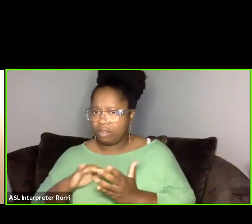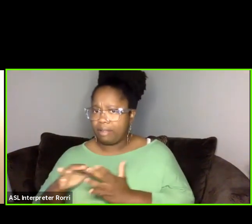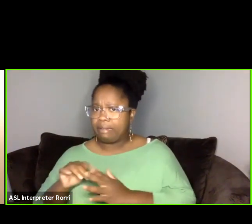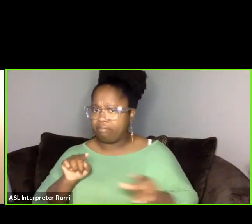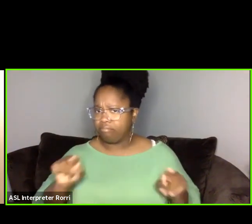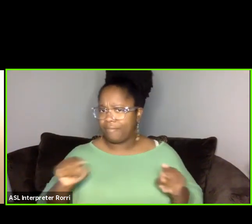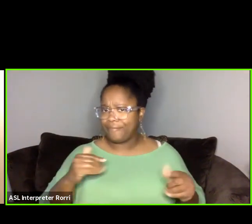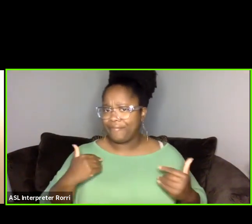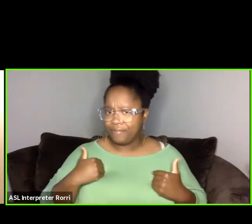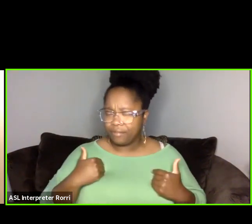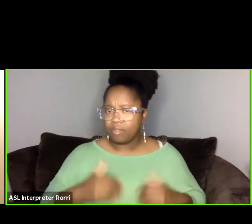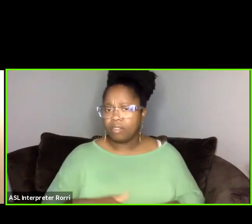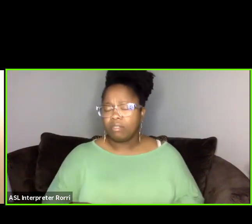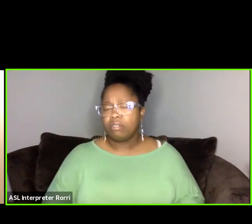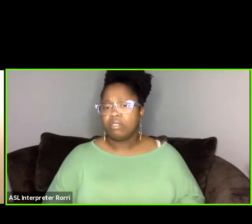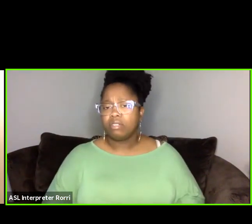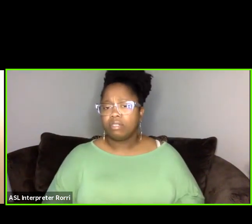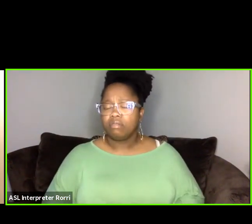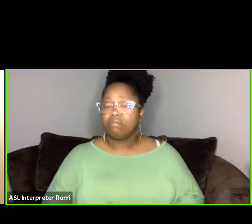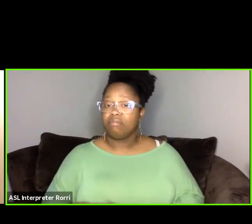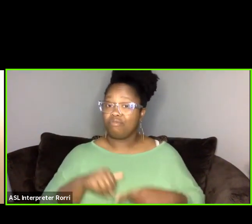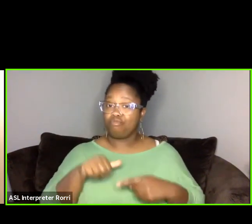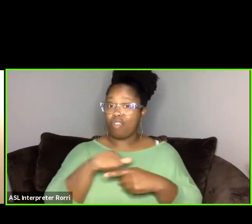And I think practice is an important part of study